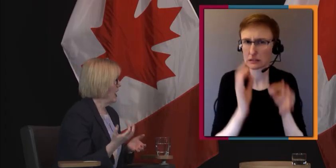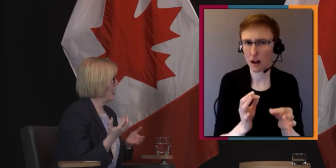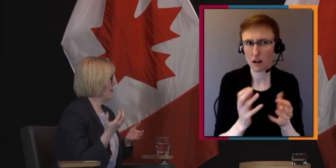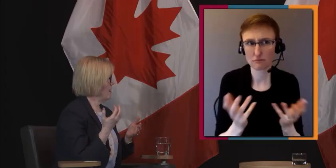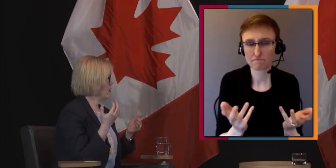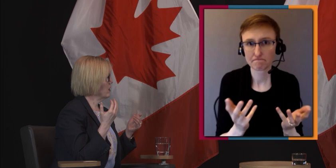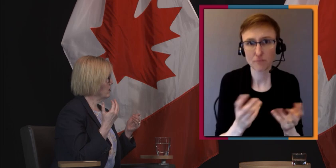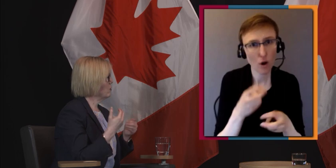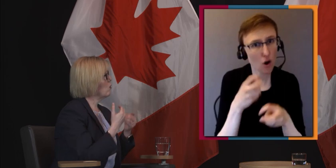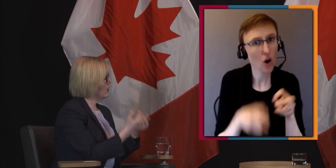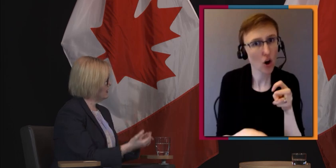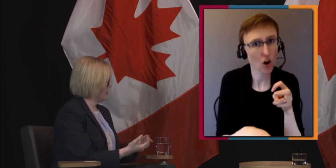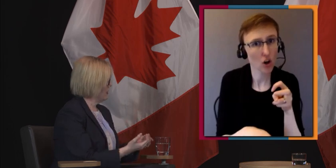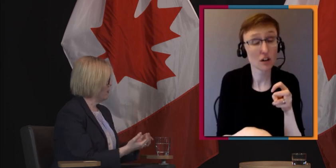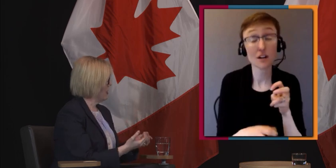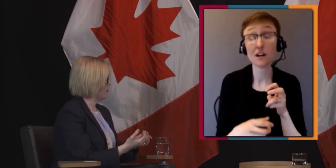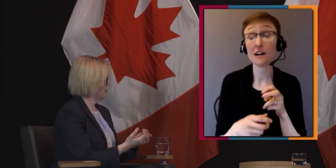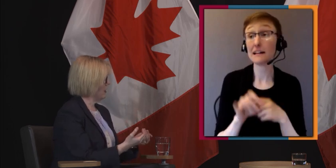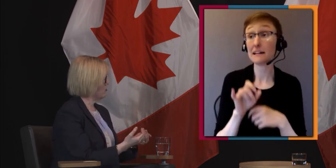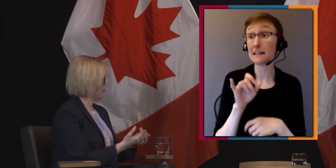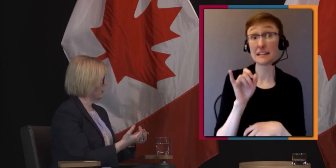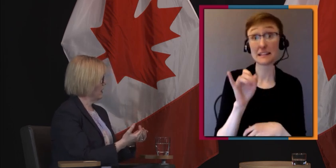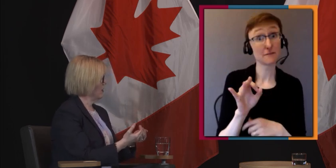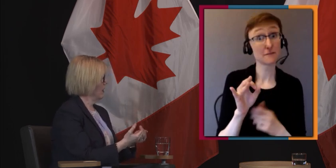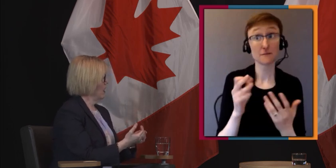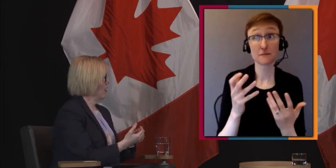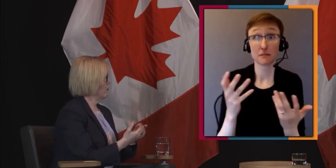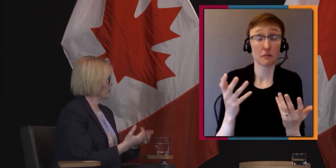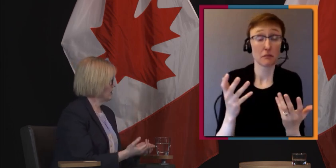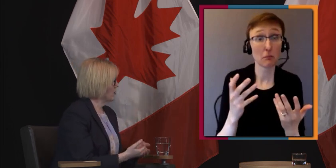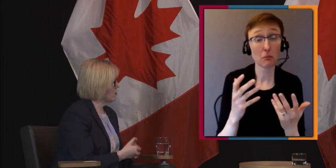and then we could do a one-time payment, as we've done for seniors.